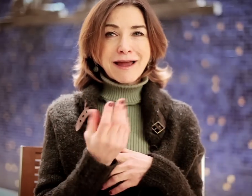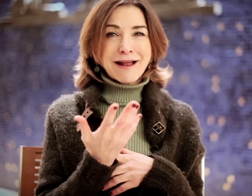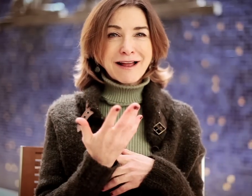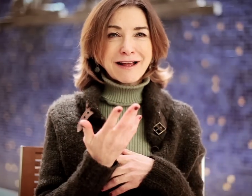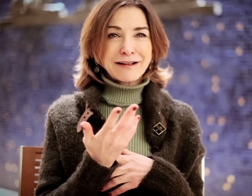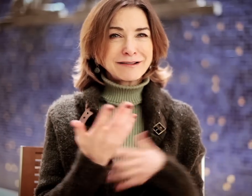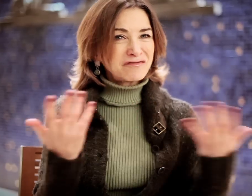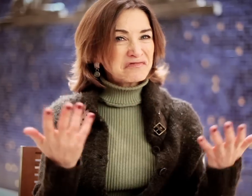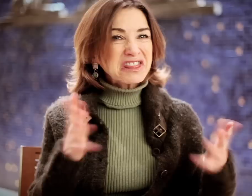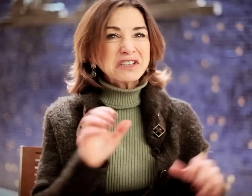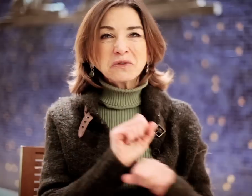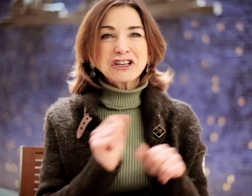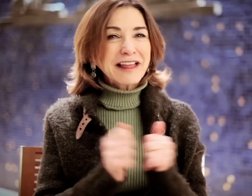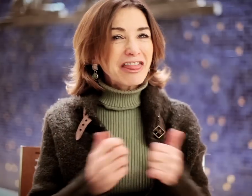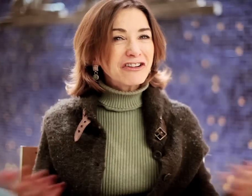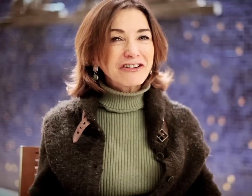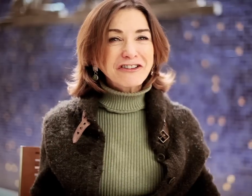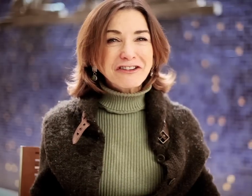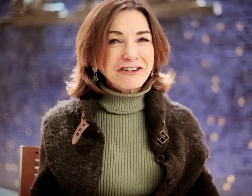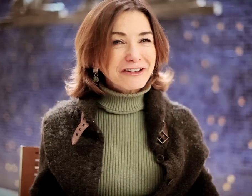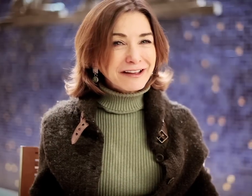And... let's work together.